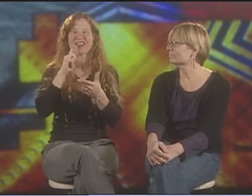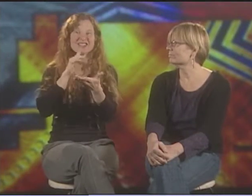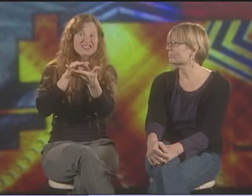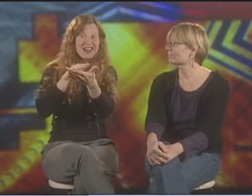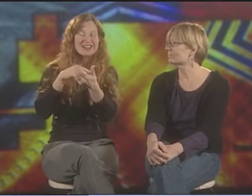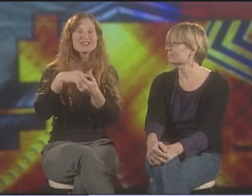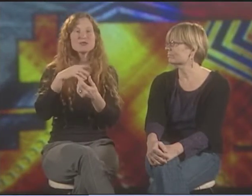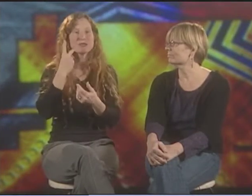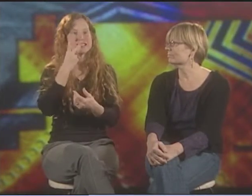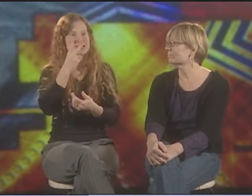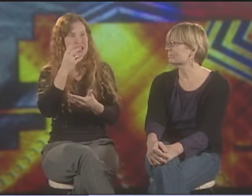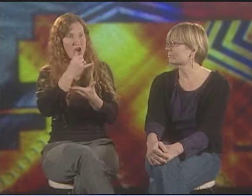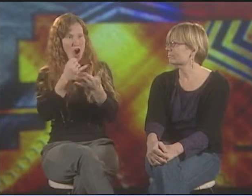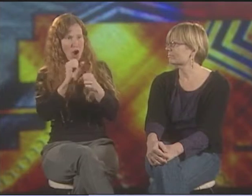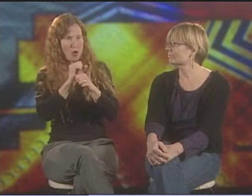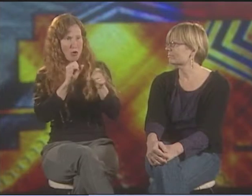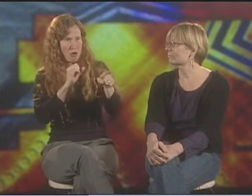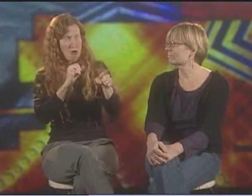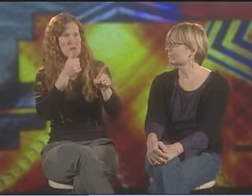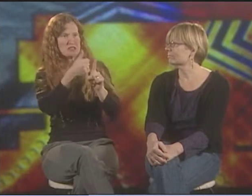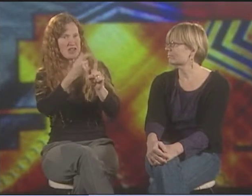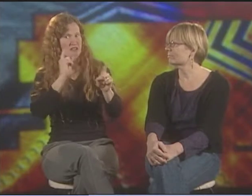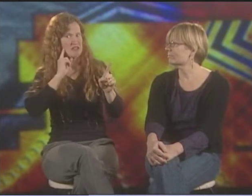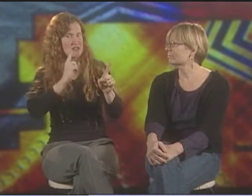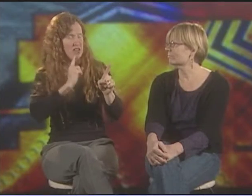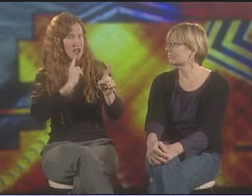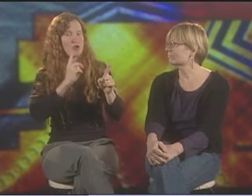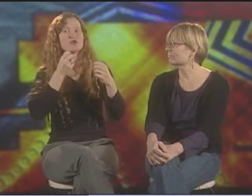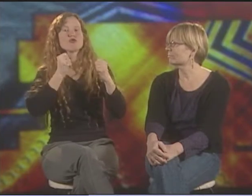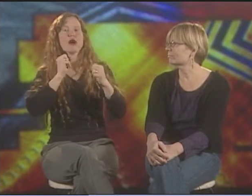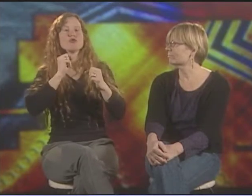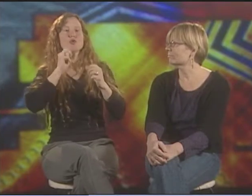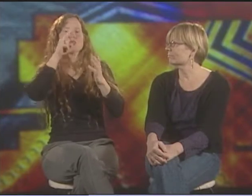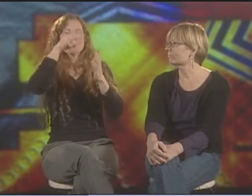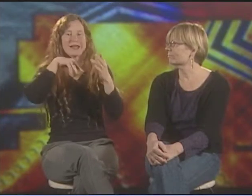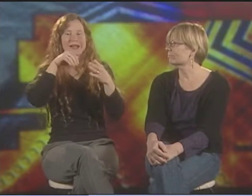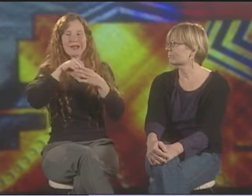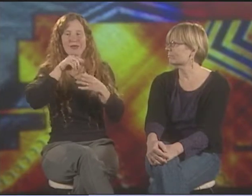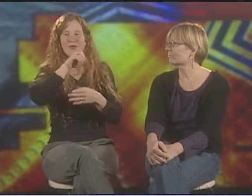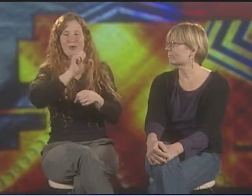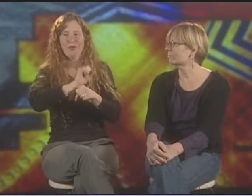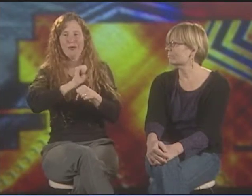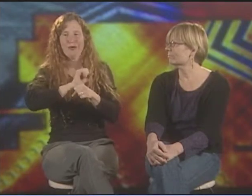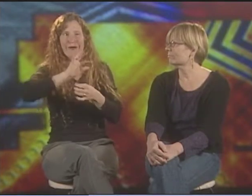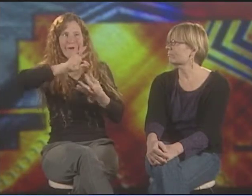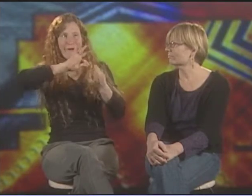SOMETIMES IN DEAF STUDIES YOU'LL SEE PIECES OF ARTWORK WHERE THE ARTIST WAS DEAF, AND YOU TRY TO READ INTO THEIR WORK